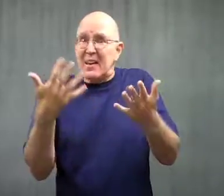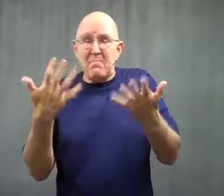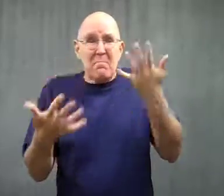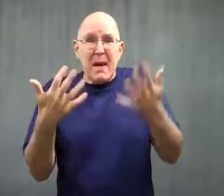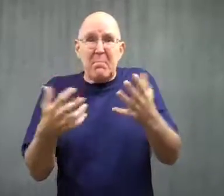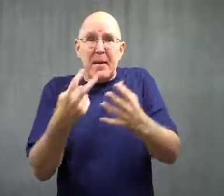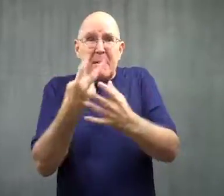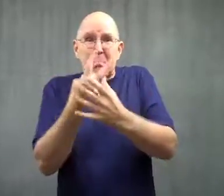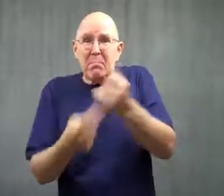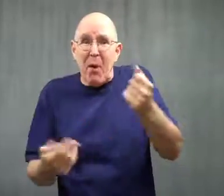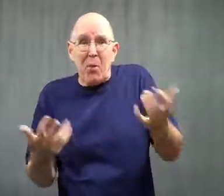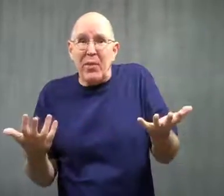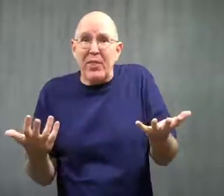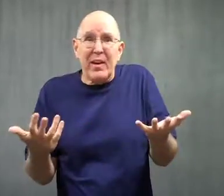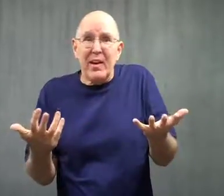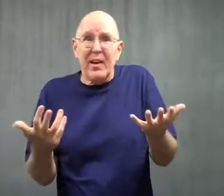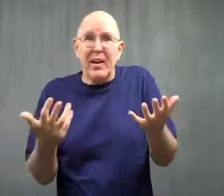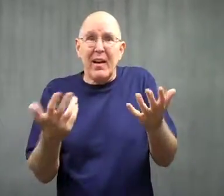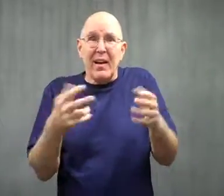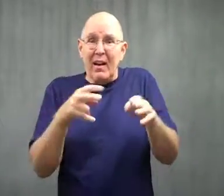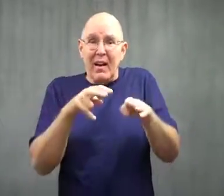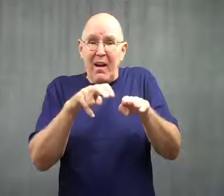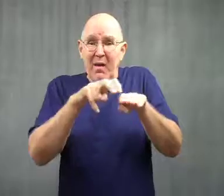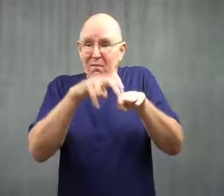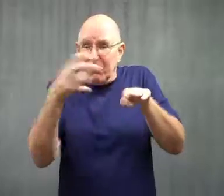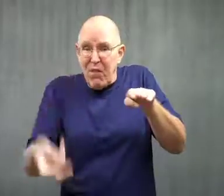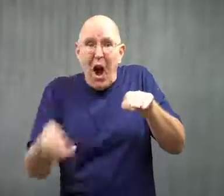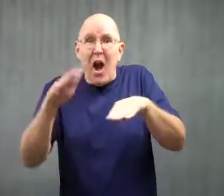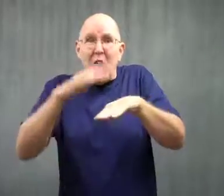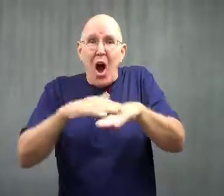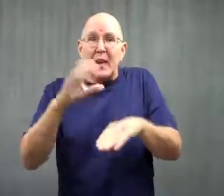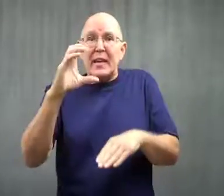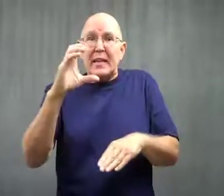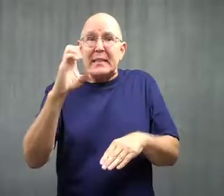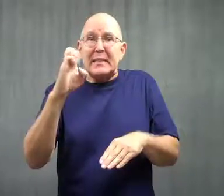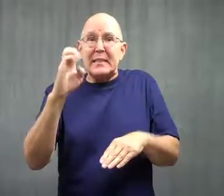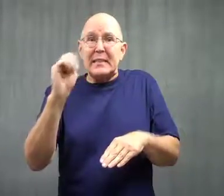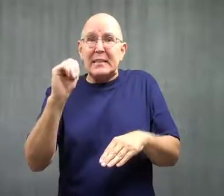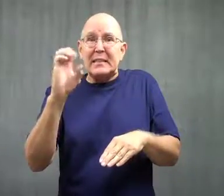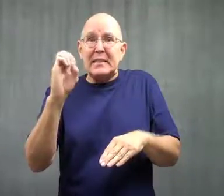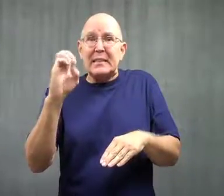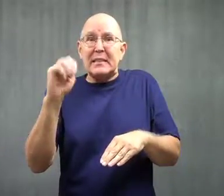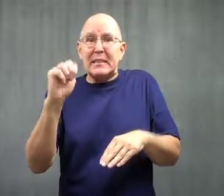Maybe it was both.